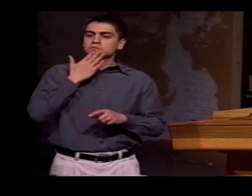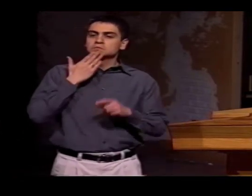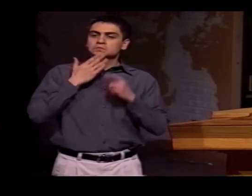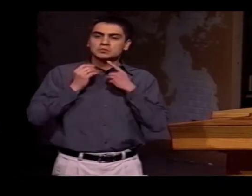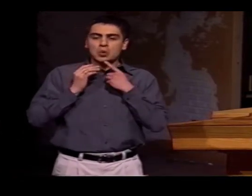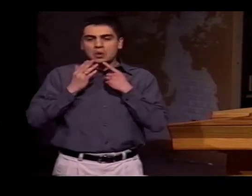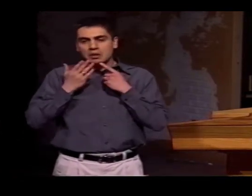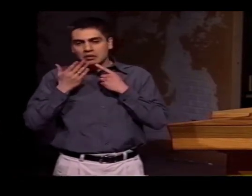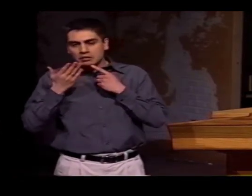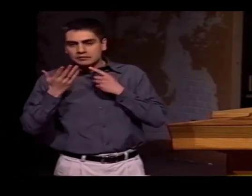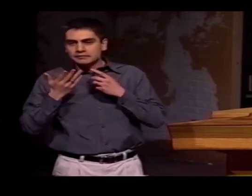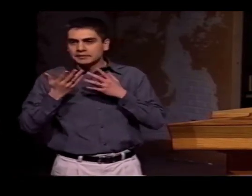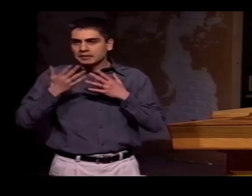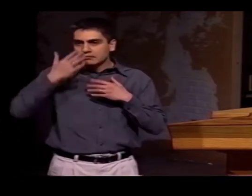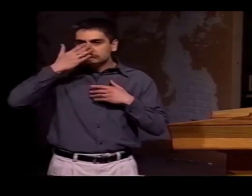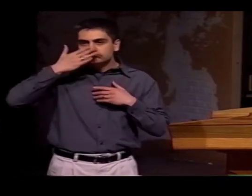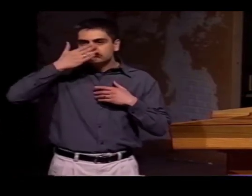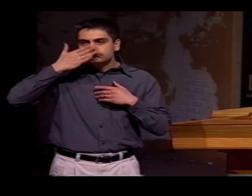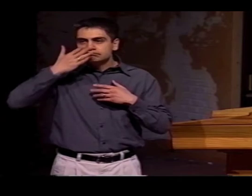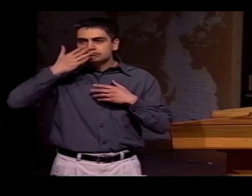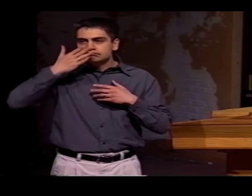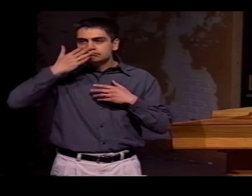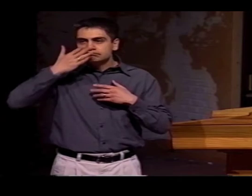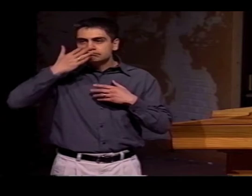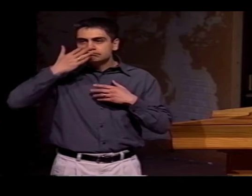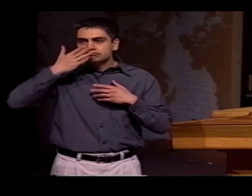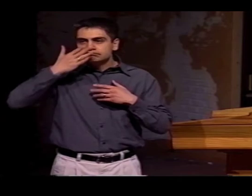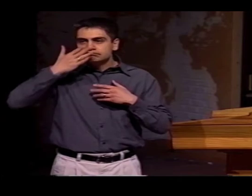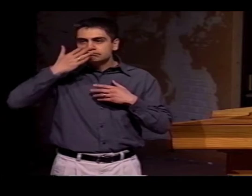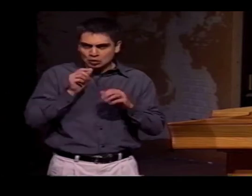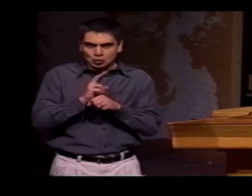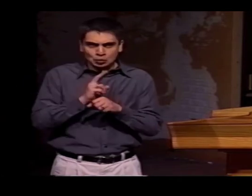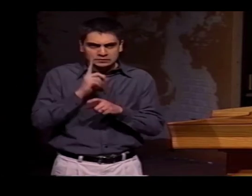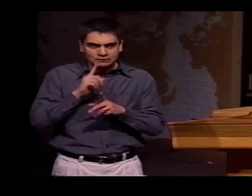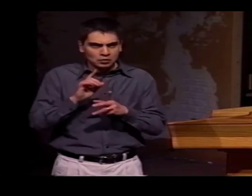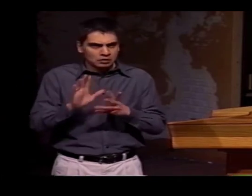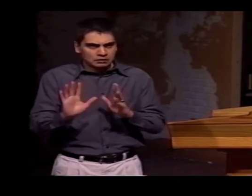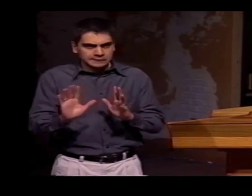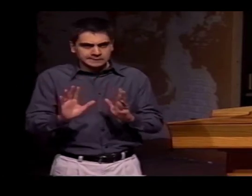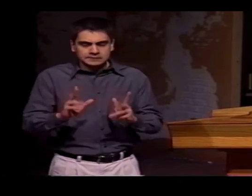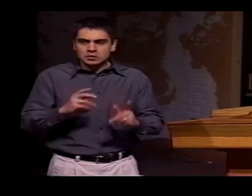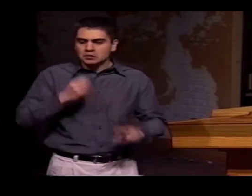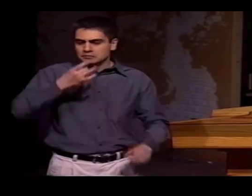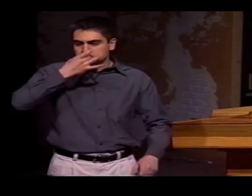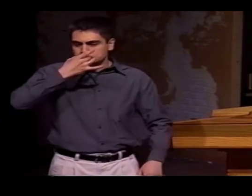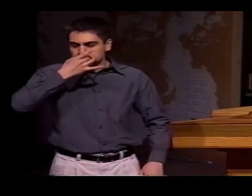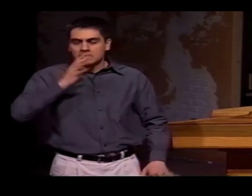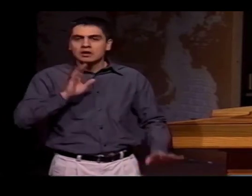NO. WE USE THE CHIN, WE USE MAYBE THE NOSE, BUT PLACE OF ARTICULATION IN ASL IS